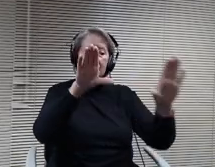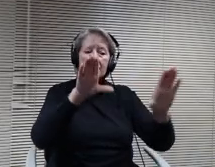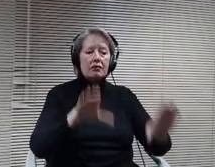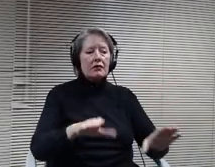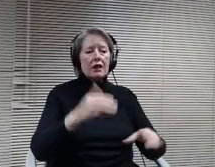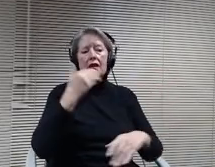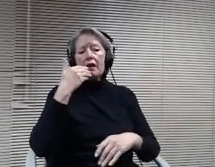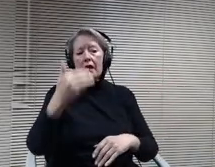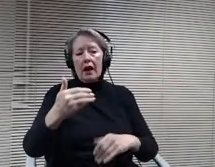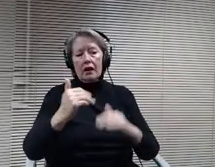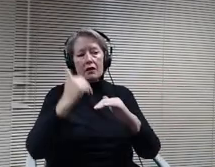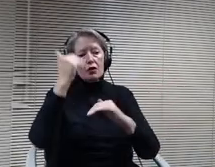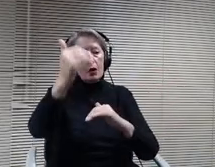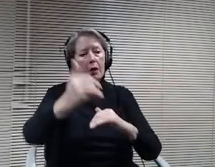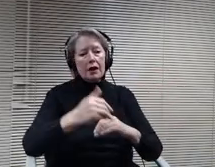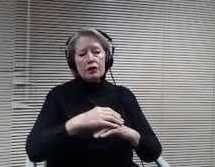Yes, anyone else. Thank you, John.